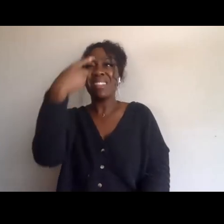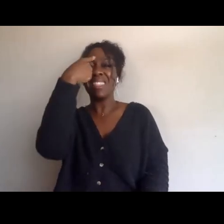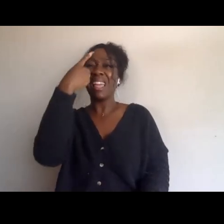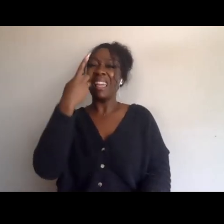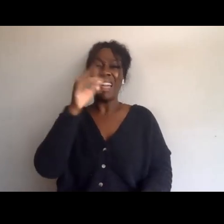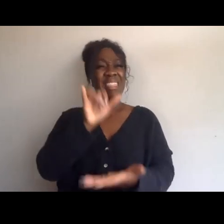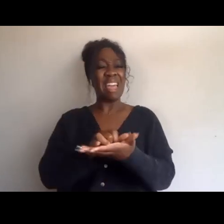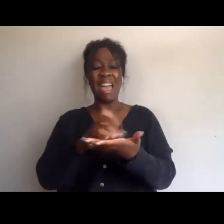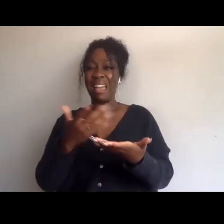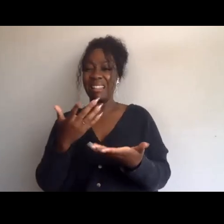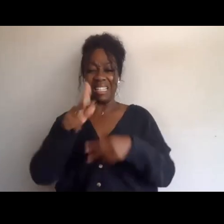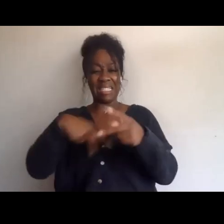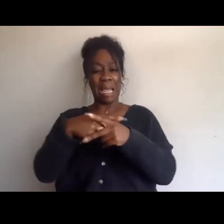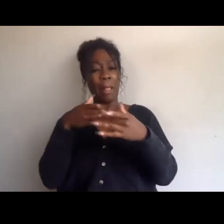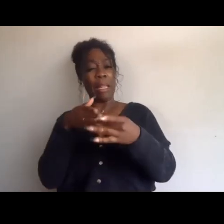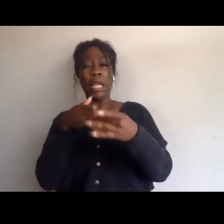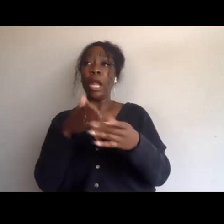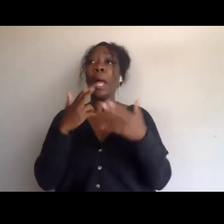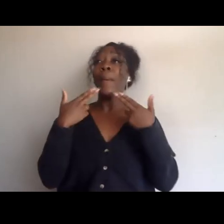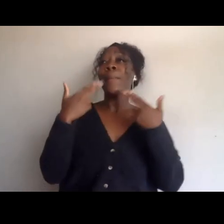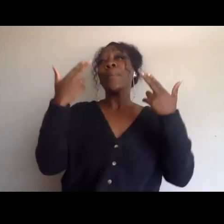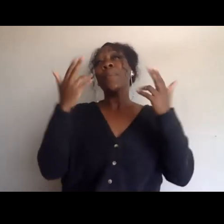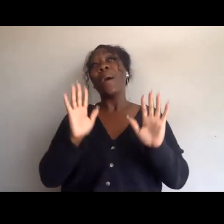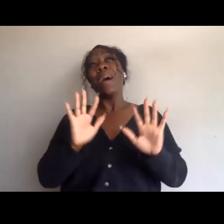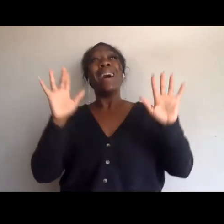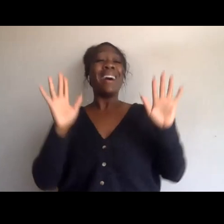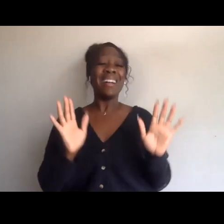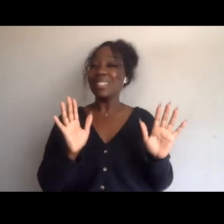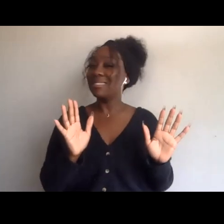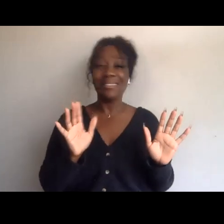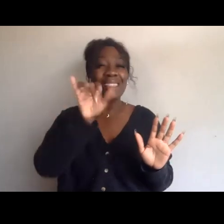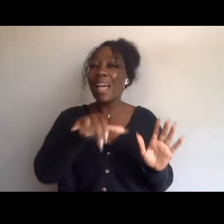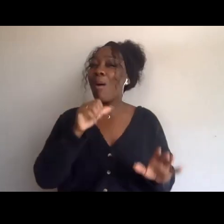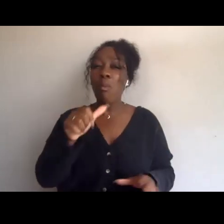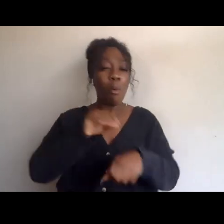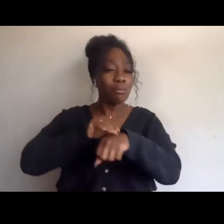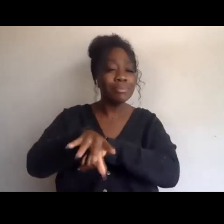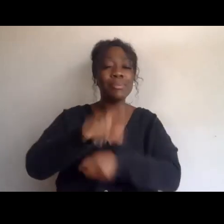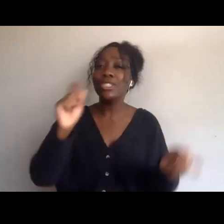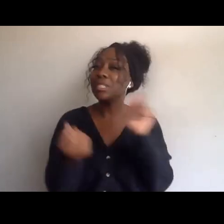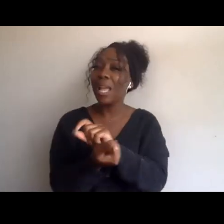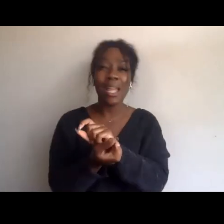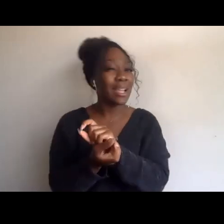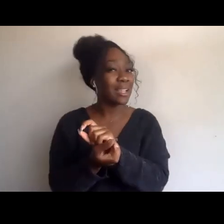because that's never been how we get to transformation. The reason that we're developing these visions